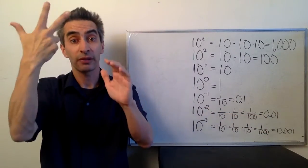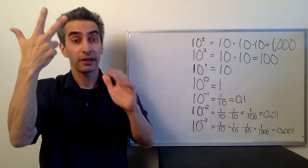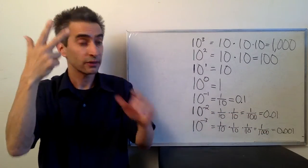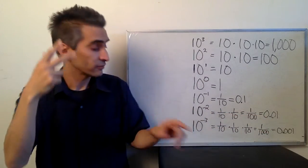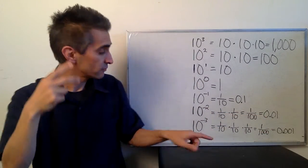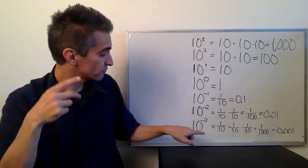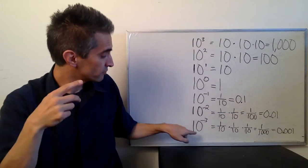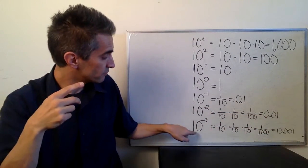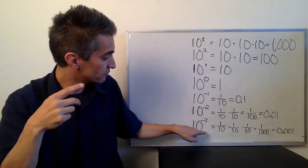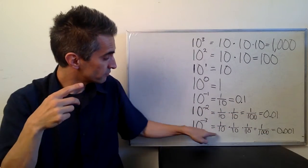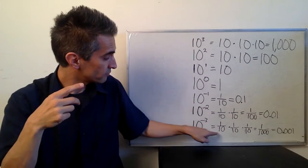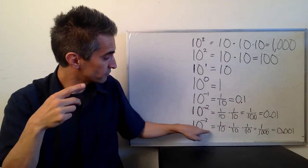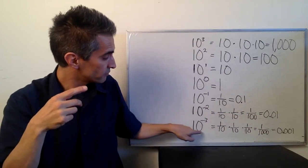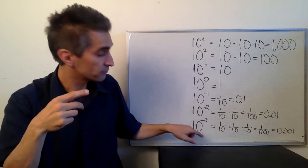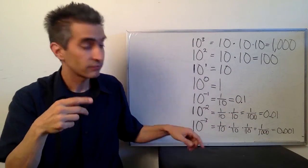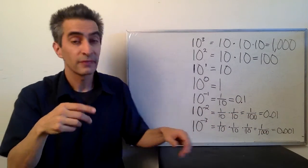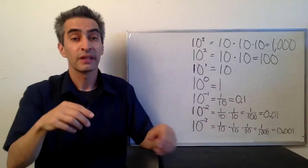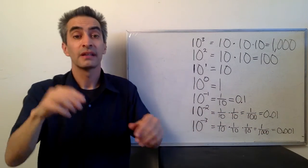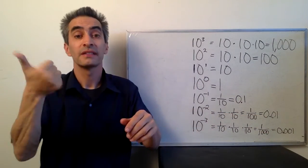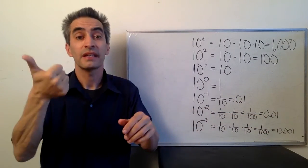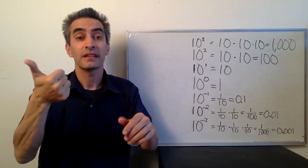Next, 10 to the -3 power.